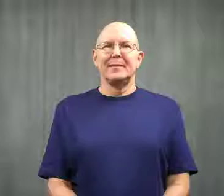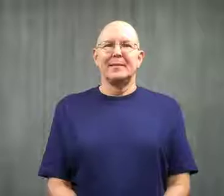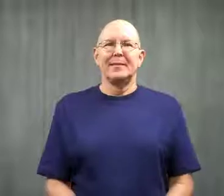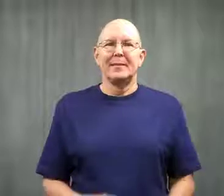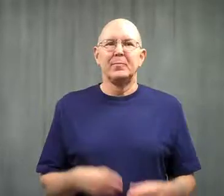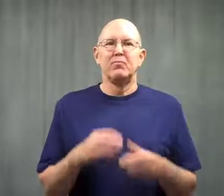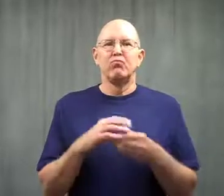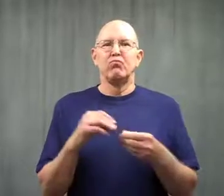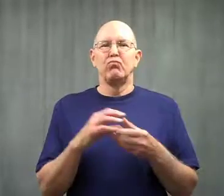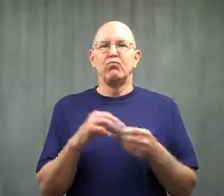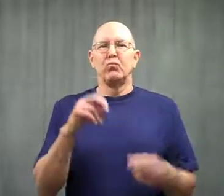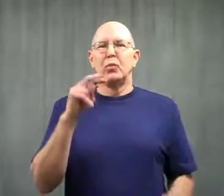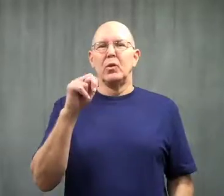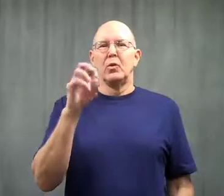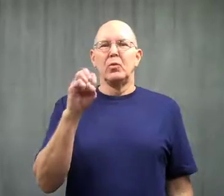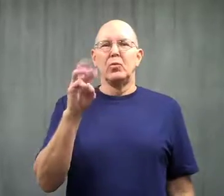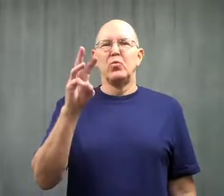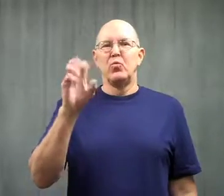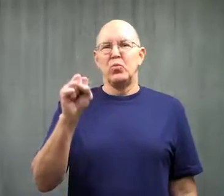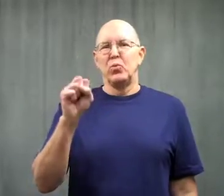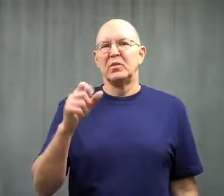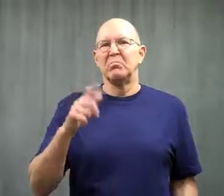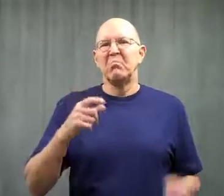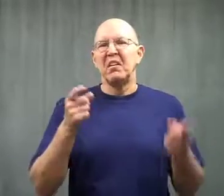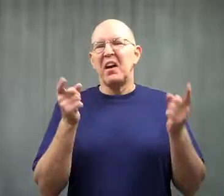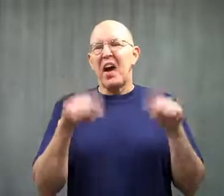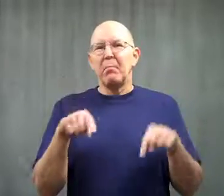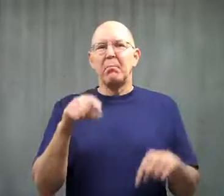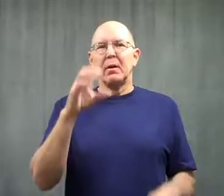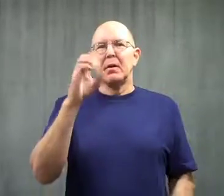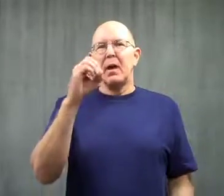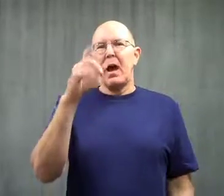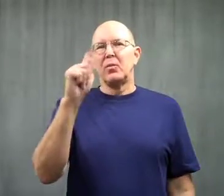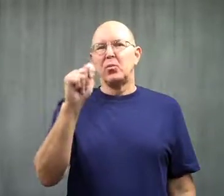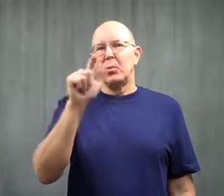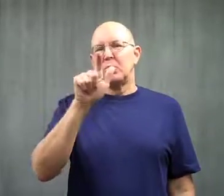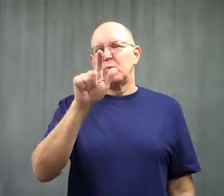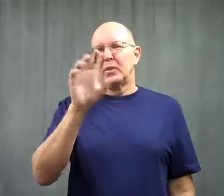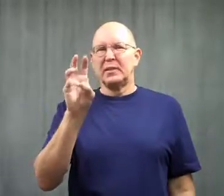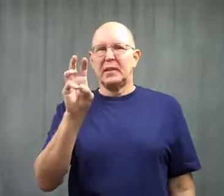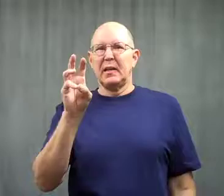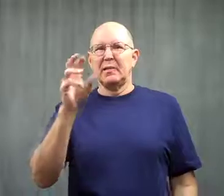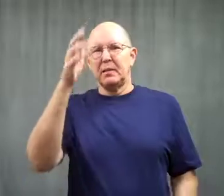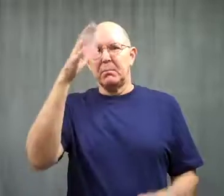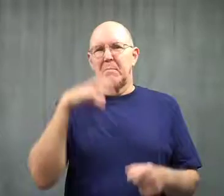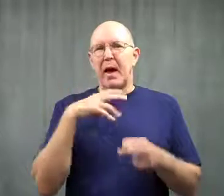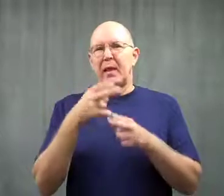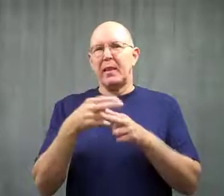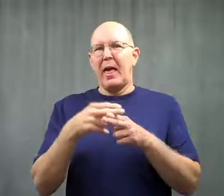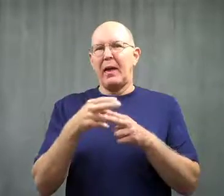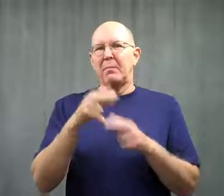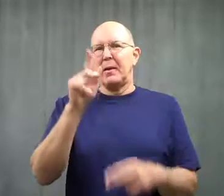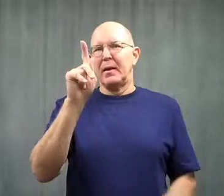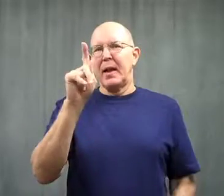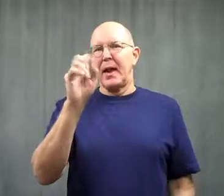I'm telling a news story that happened on October 26.